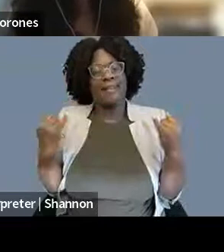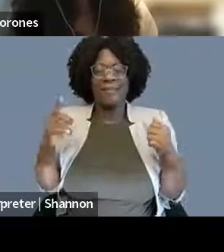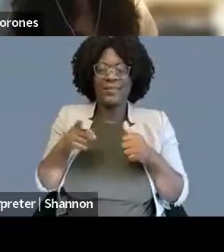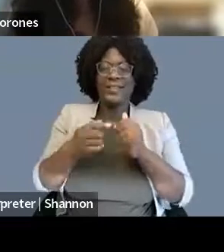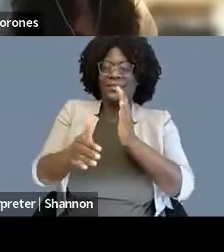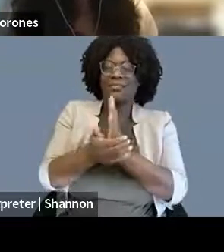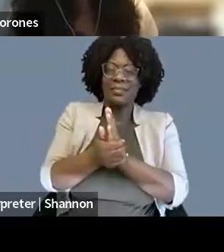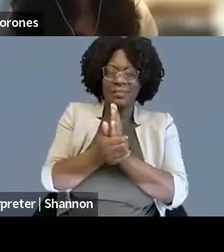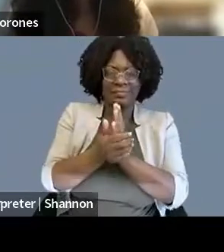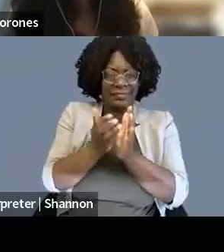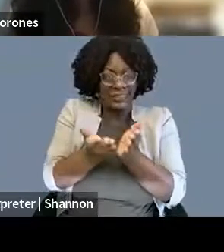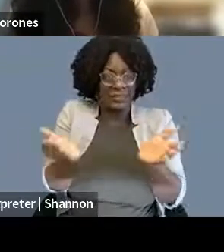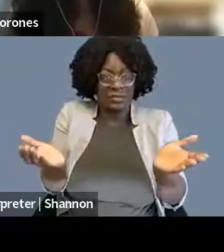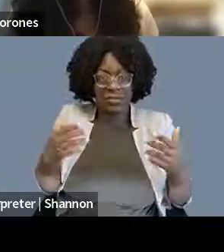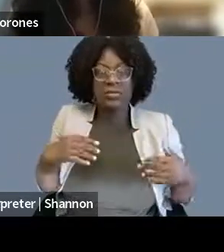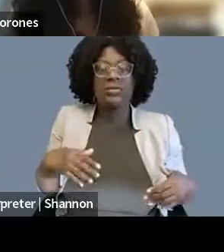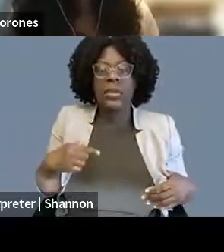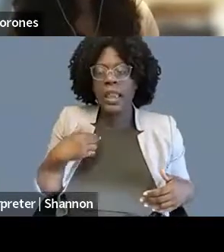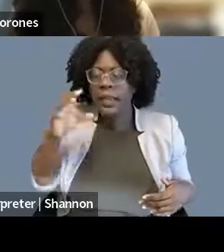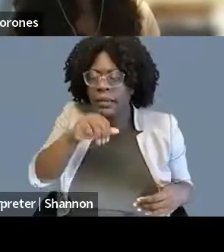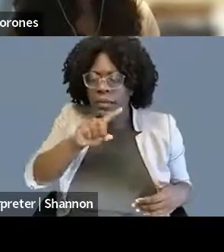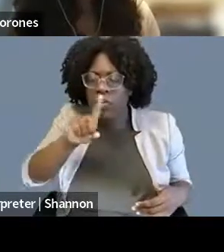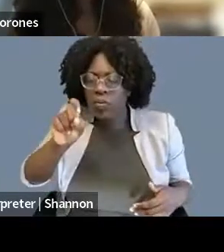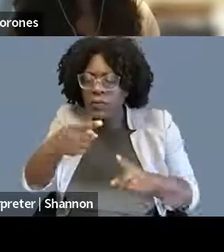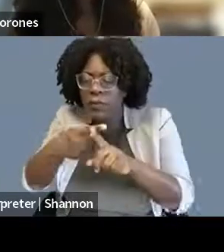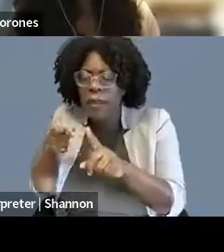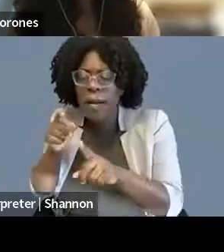but to the extent that you can work with those clinics or, you know, summer at them,